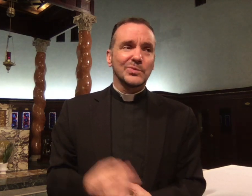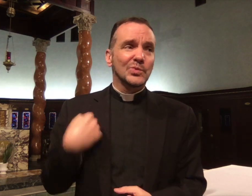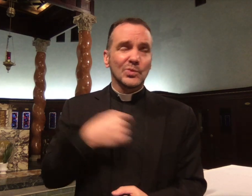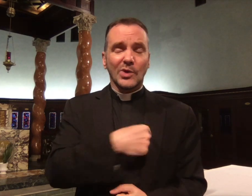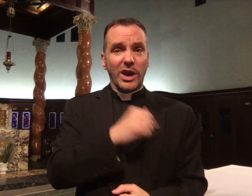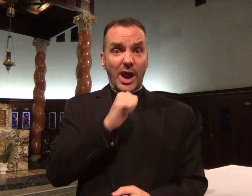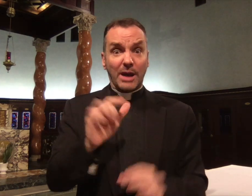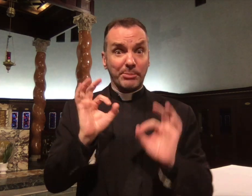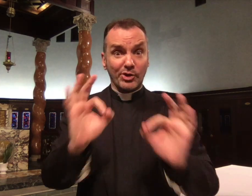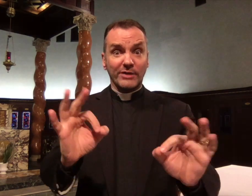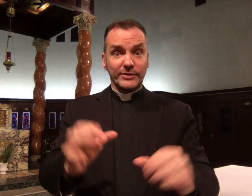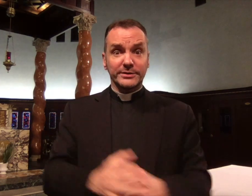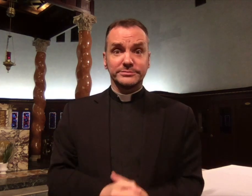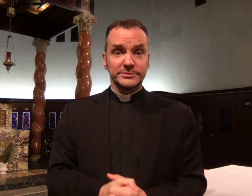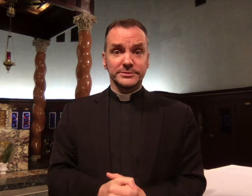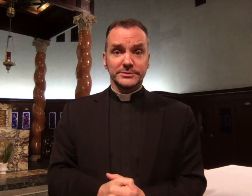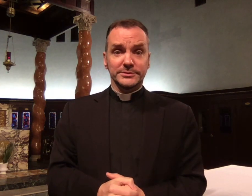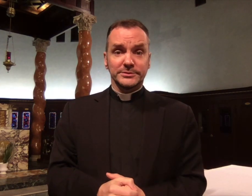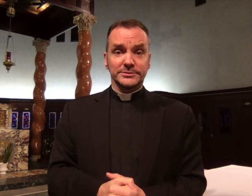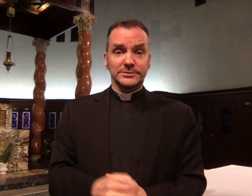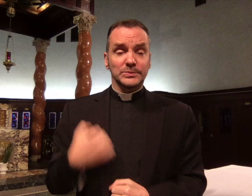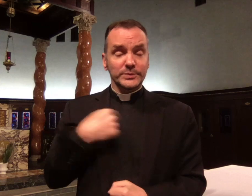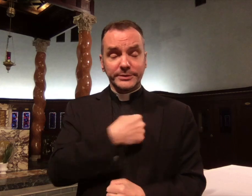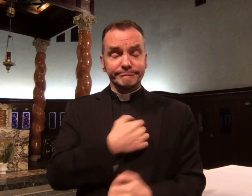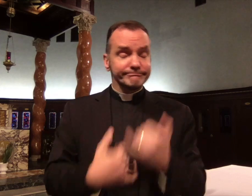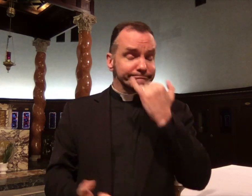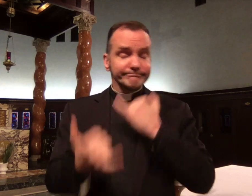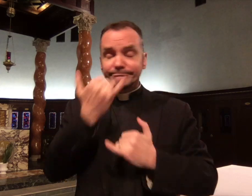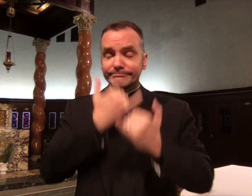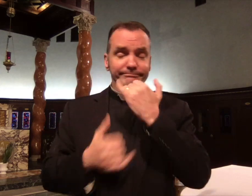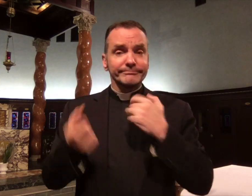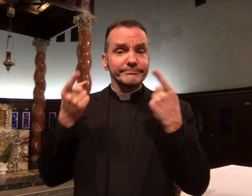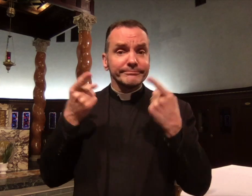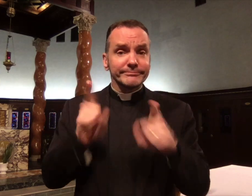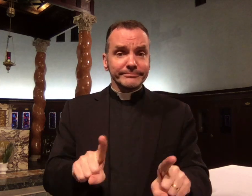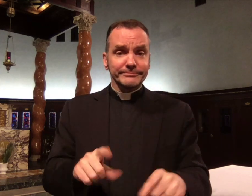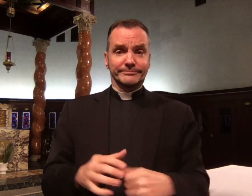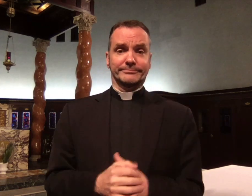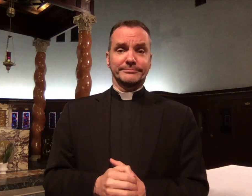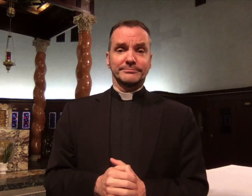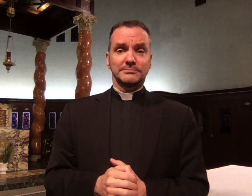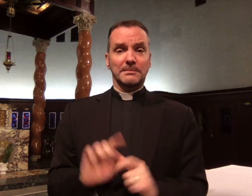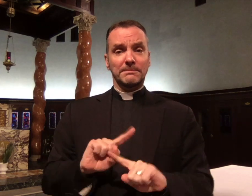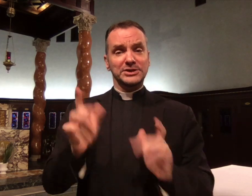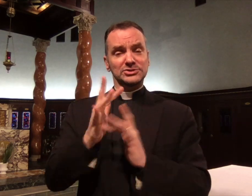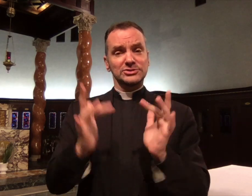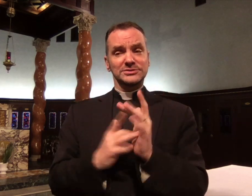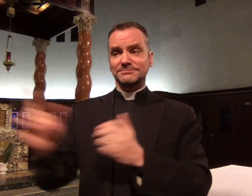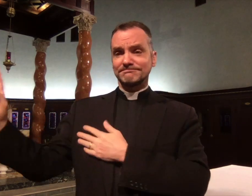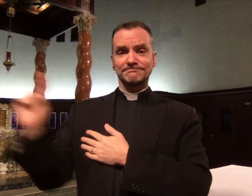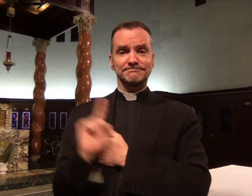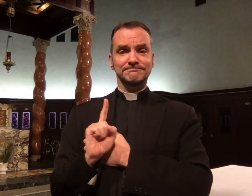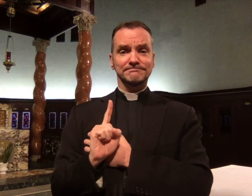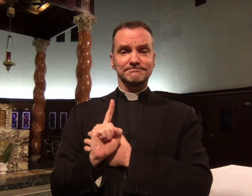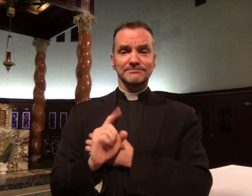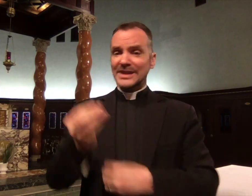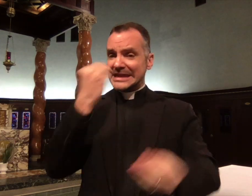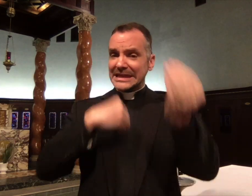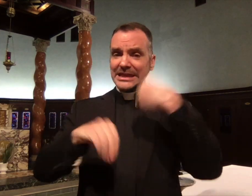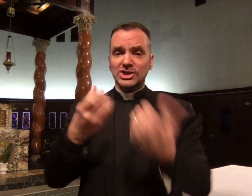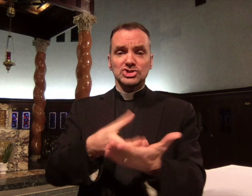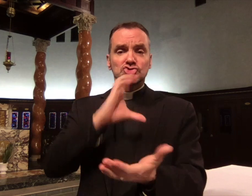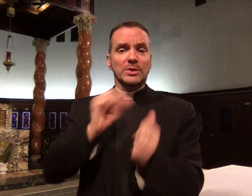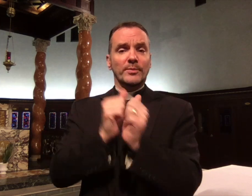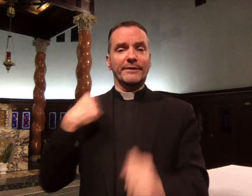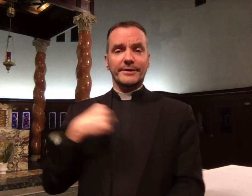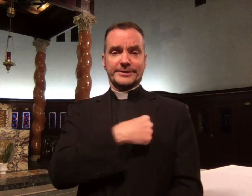to church," but that is not the case. We are not perfect; we make mistakes. But Jesus